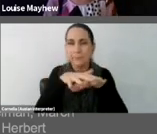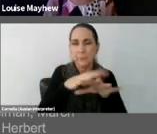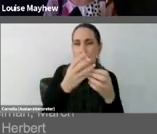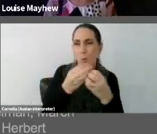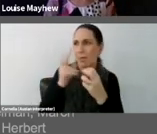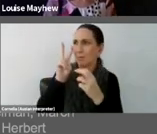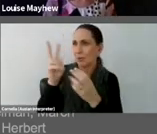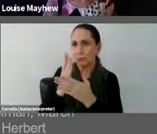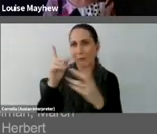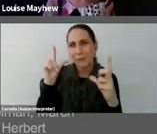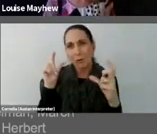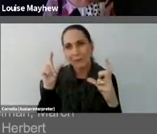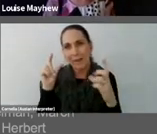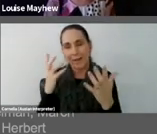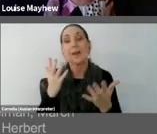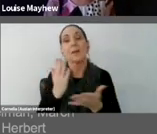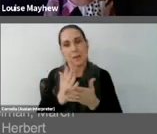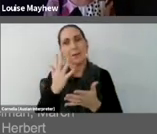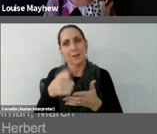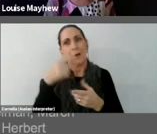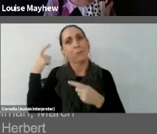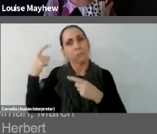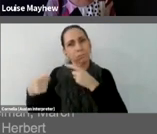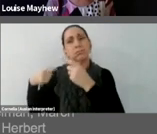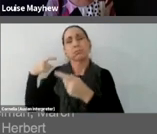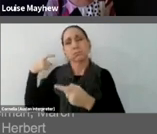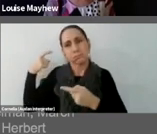And this is part of one of the longest-running conversations in art